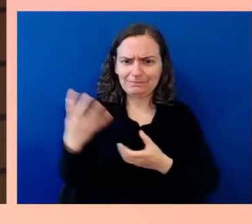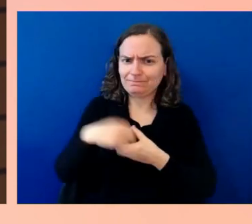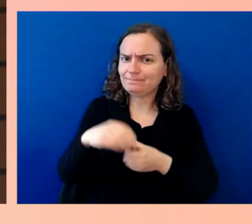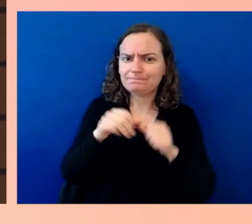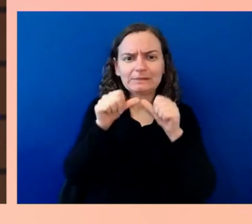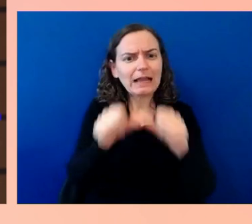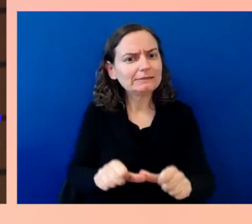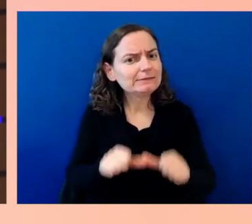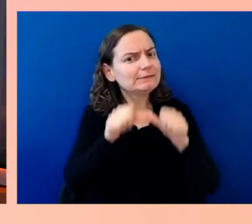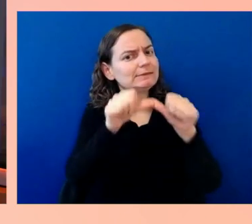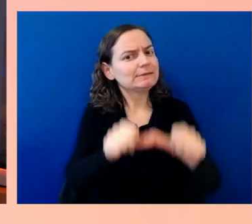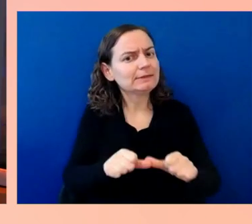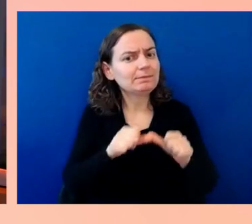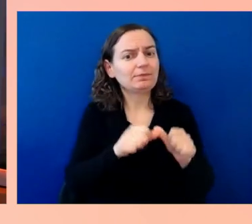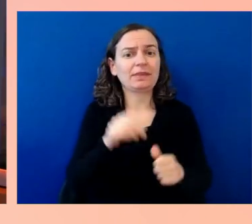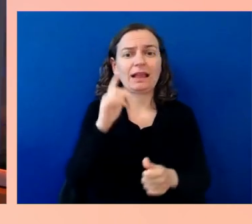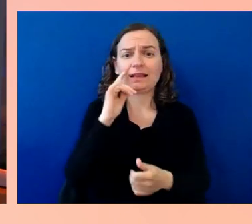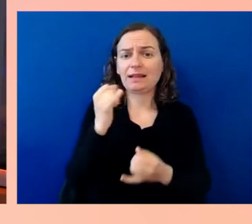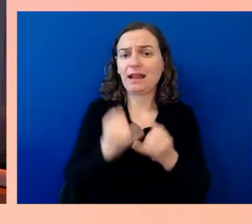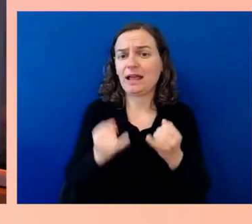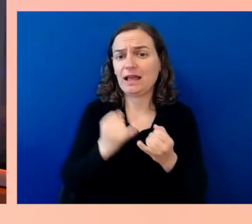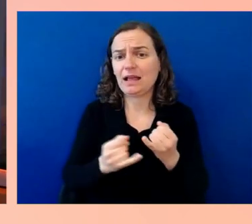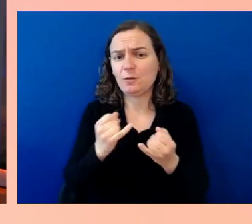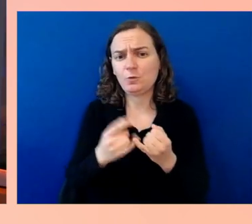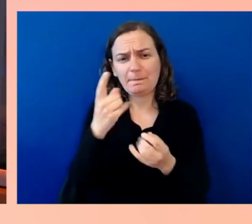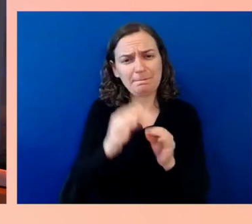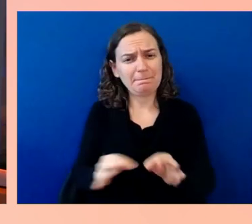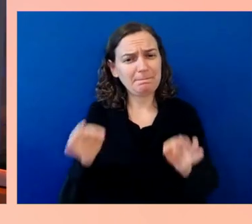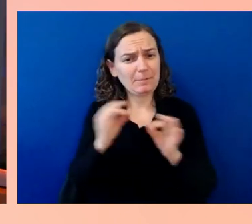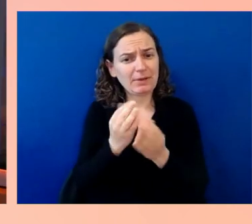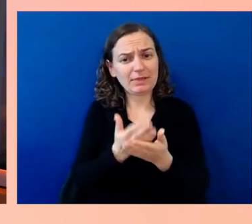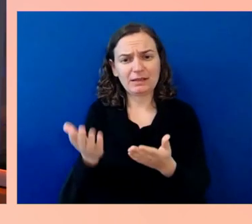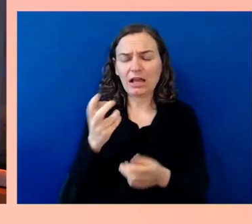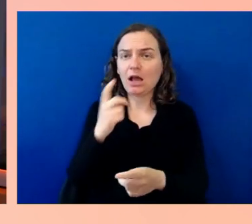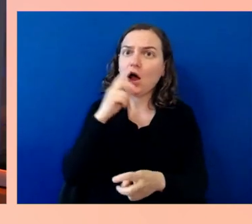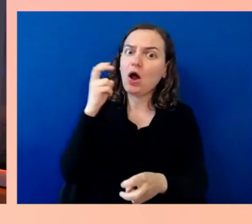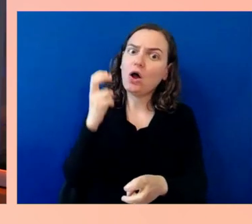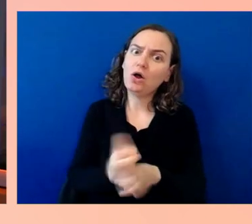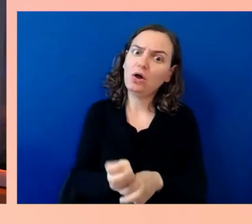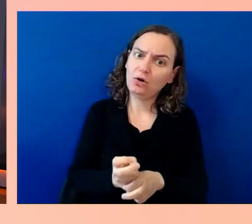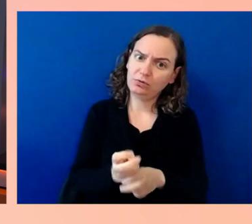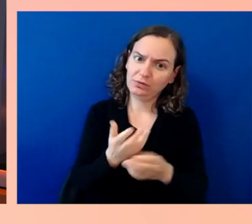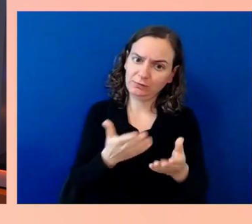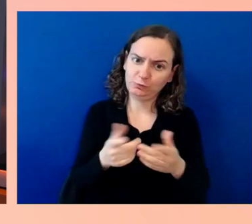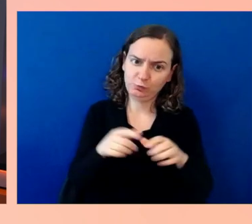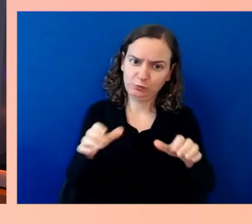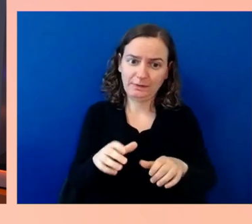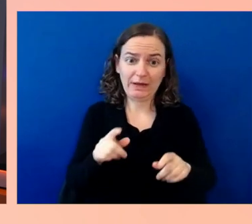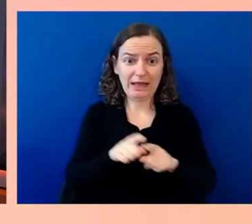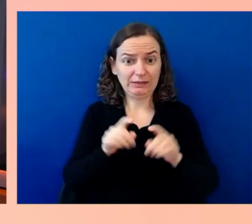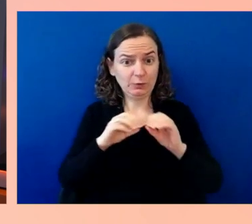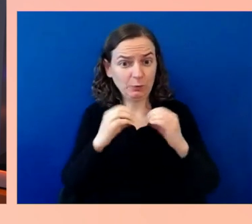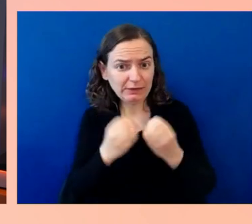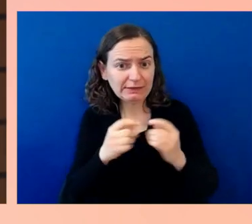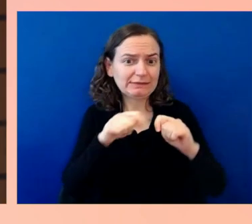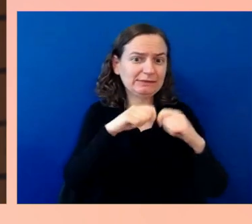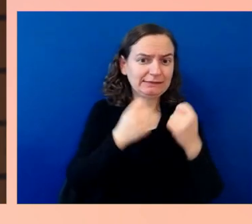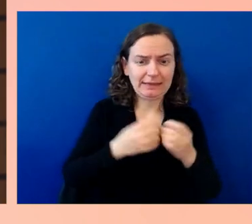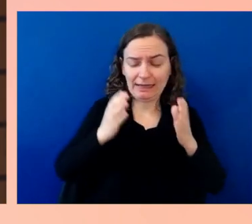to do, and that is, as an organization, as a team, as individuals on that team, the ability to keep